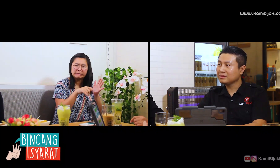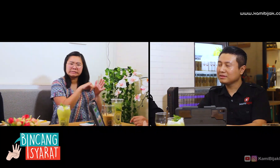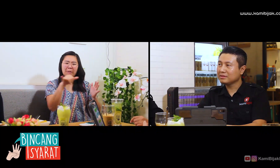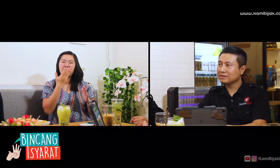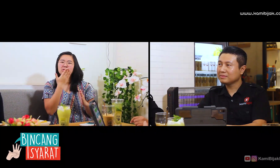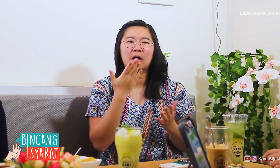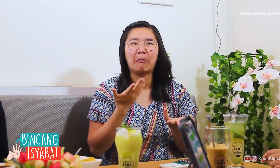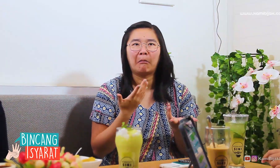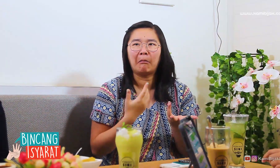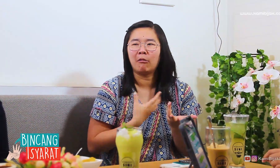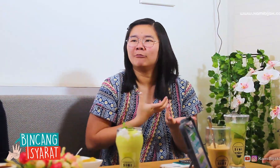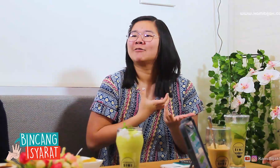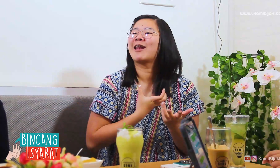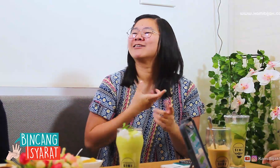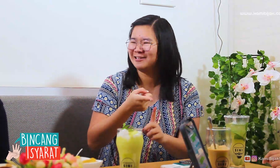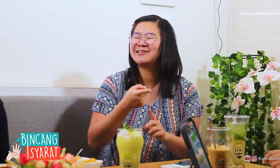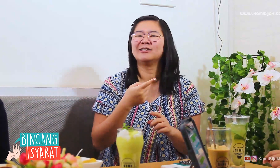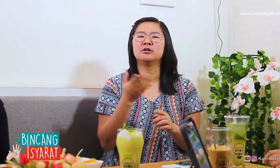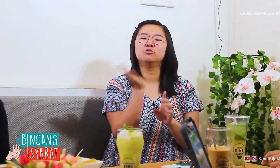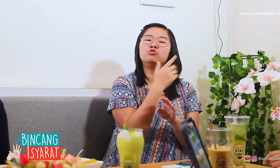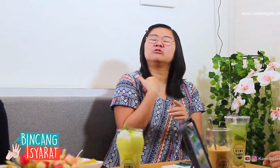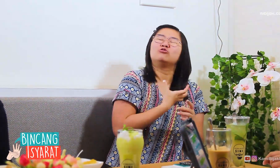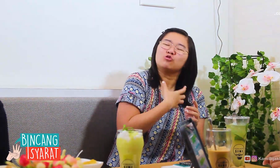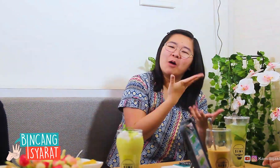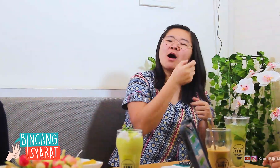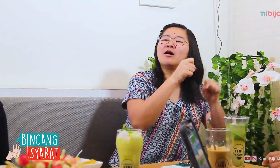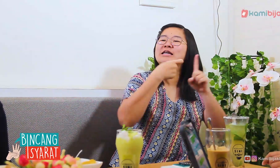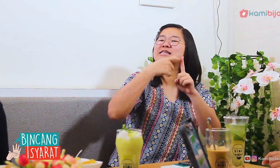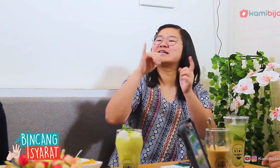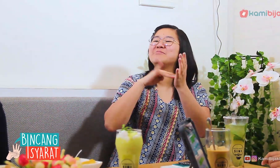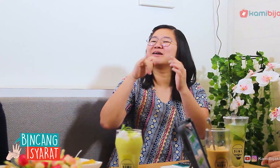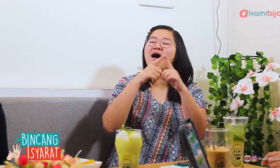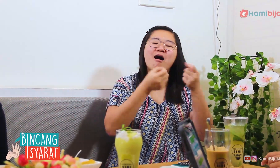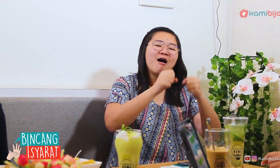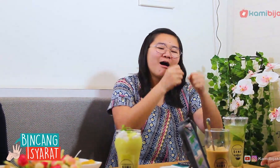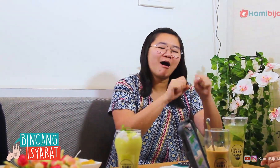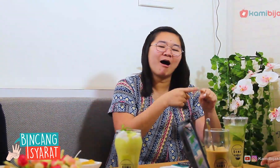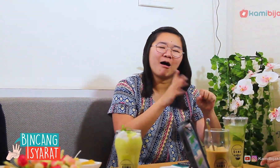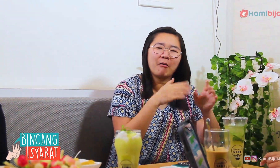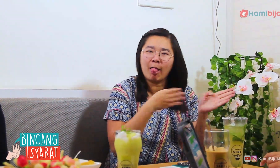Now, that gesture is a language, so I'm interested in learning it and whereas before, I'm interested in chemistry.